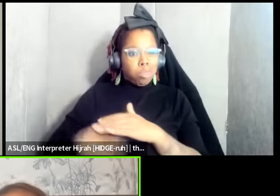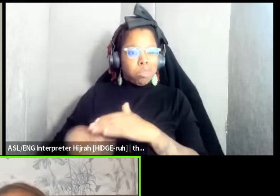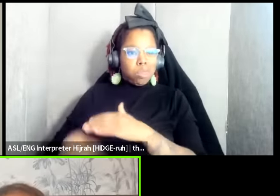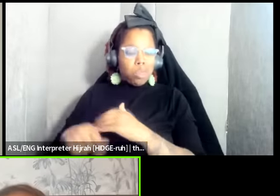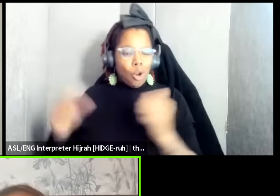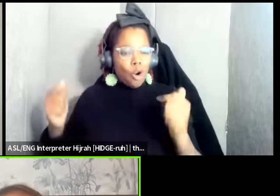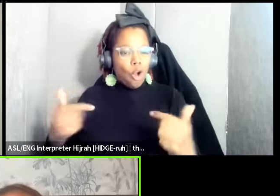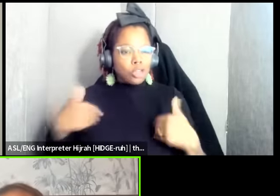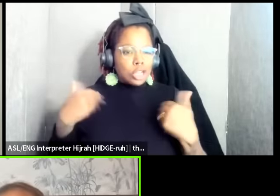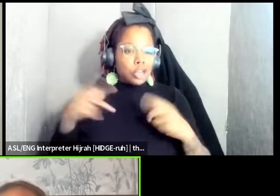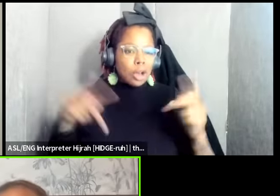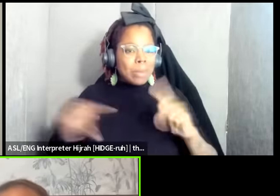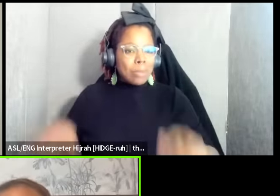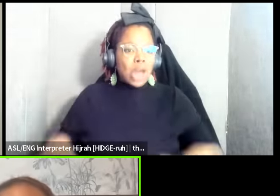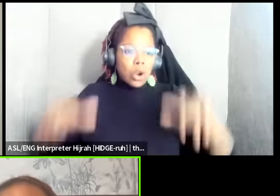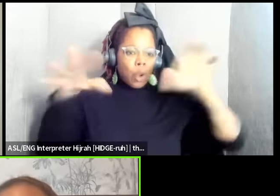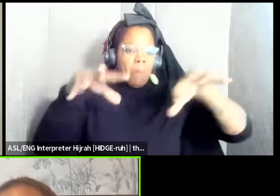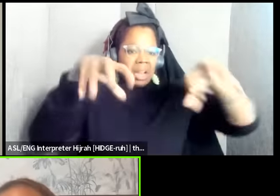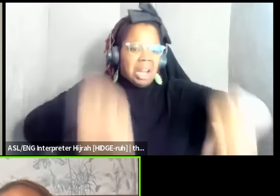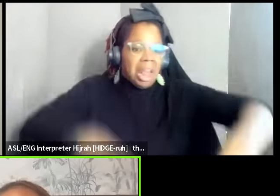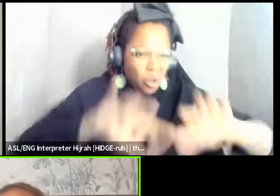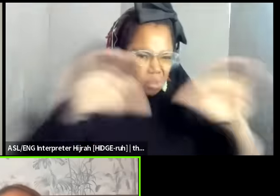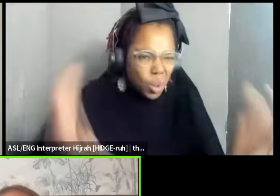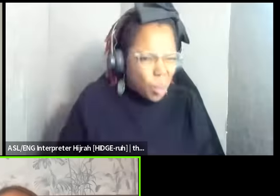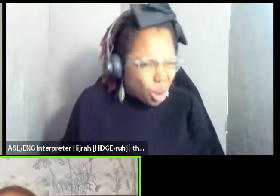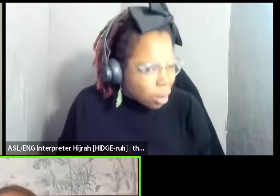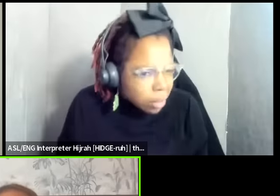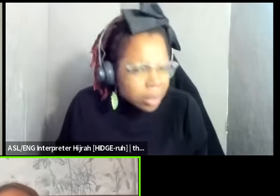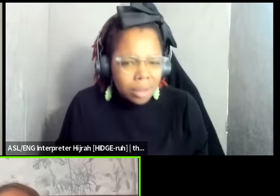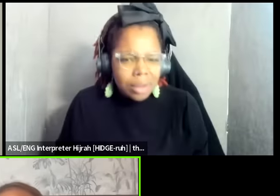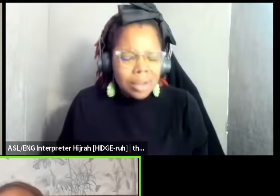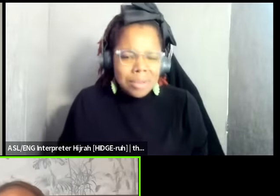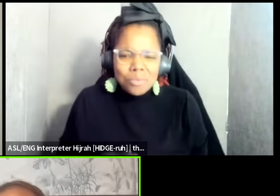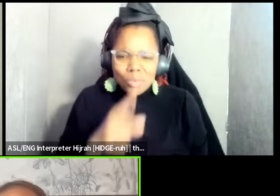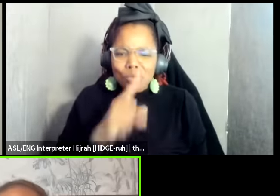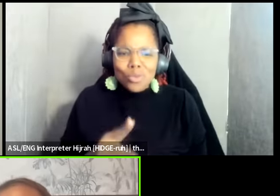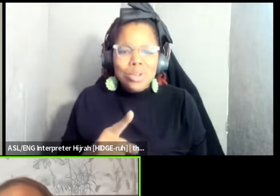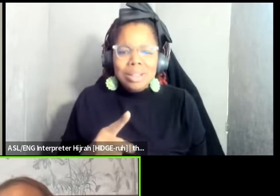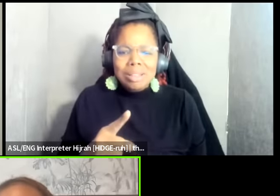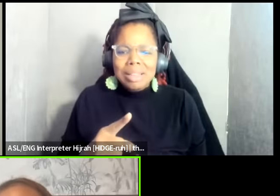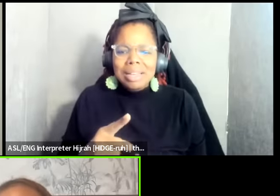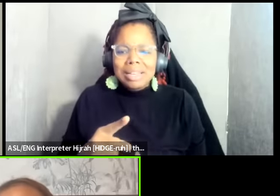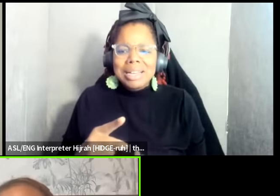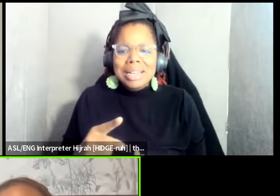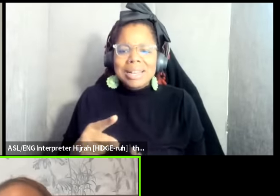going to just take over the world right which is absolutely breathes this idea of not seeing